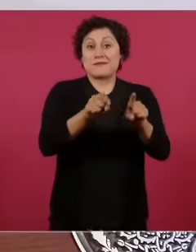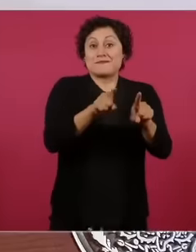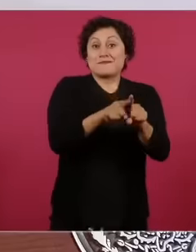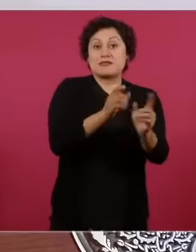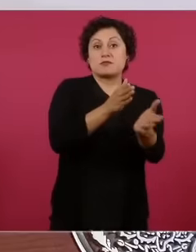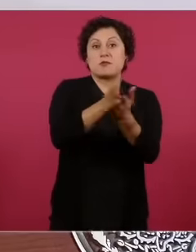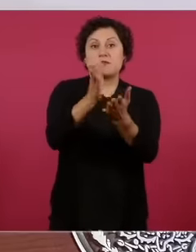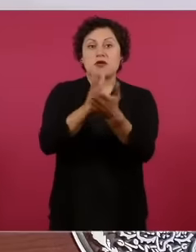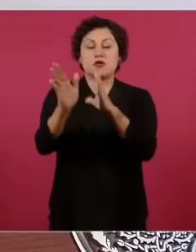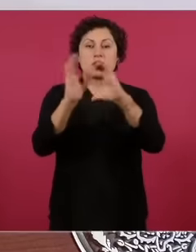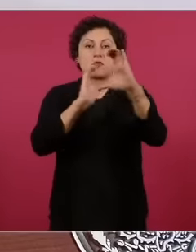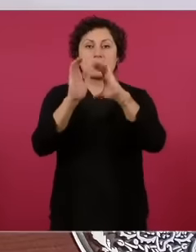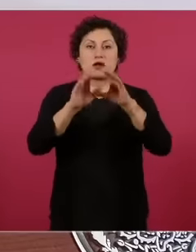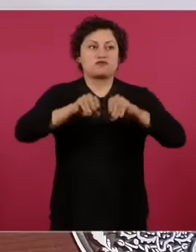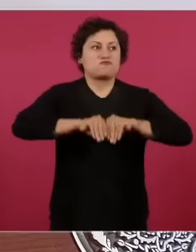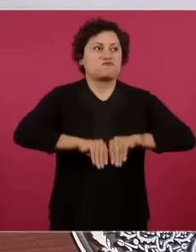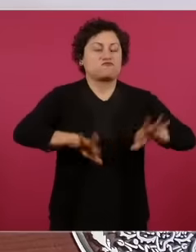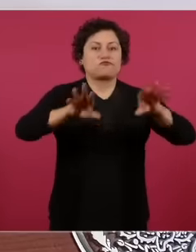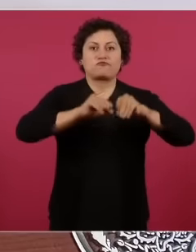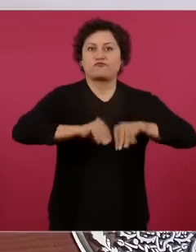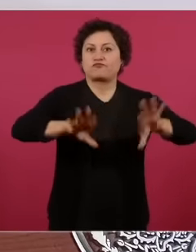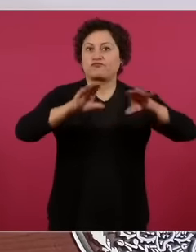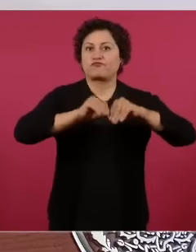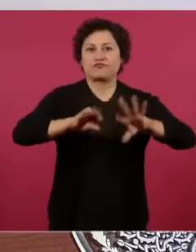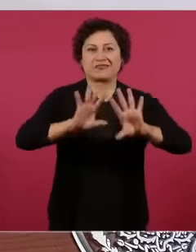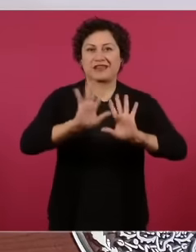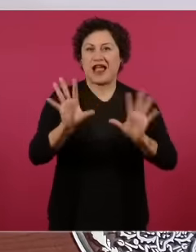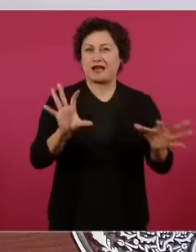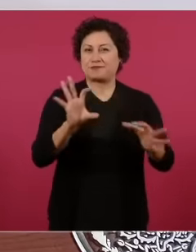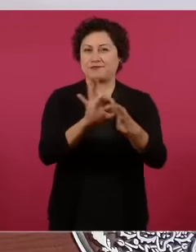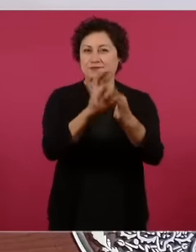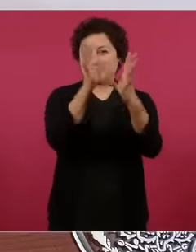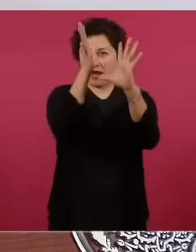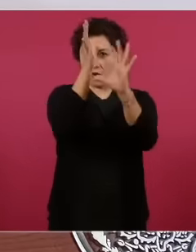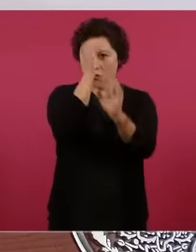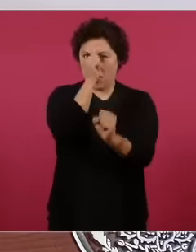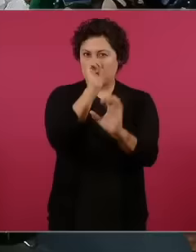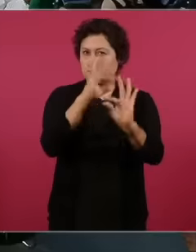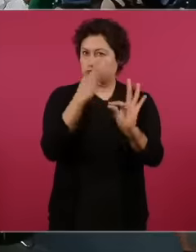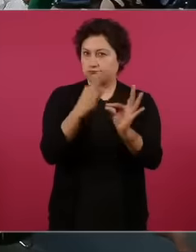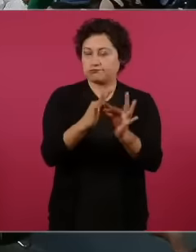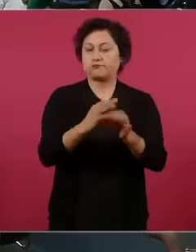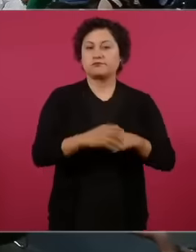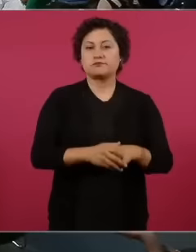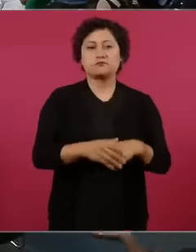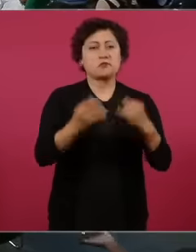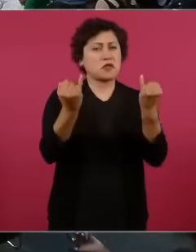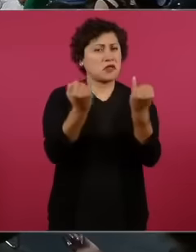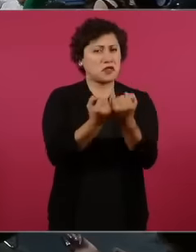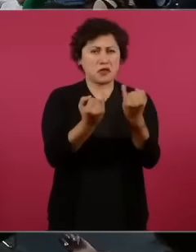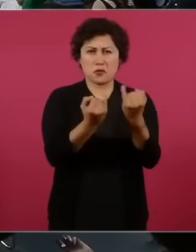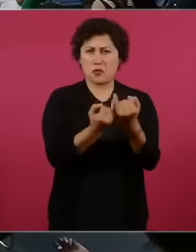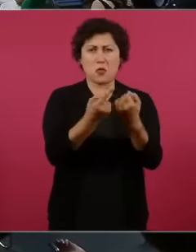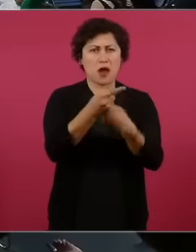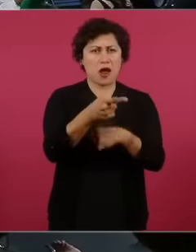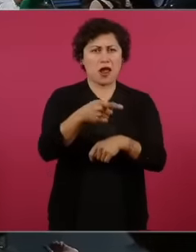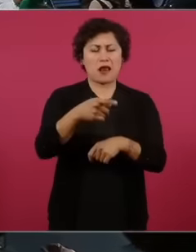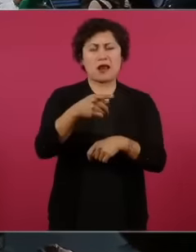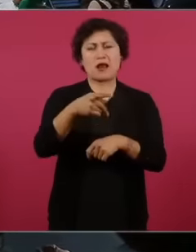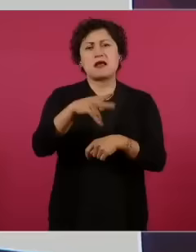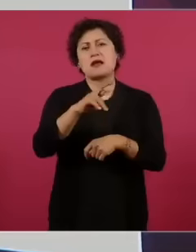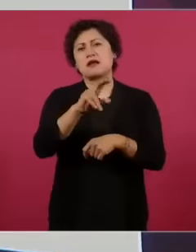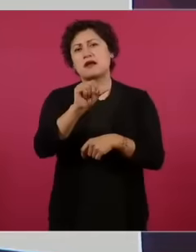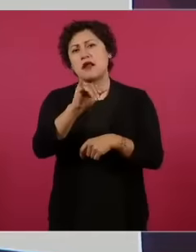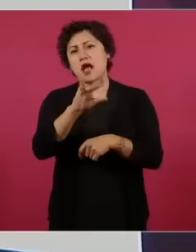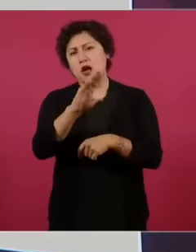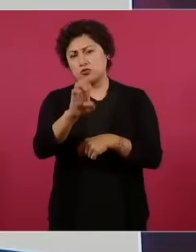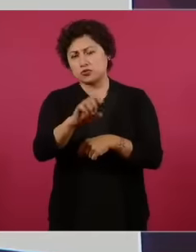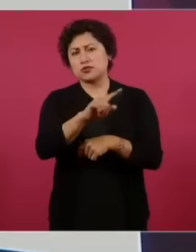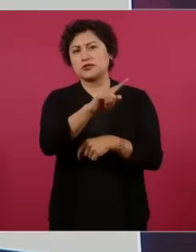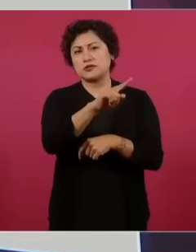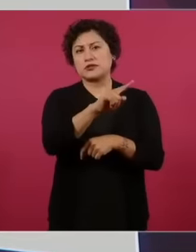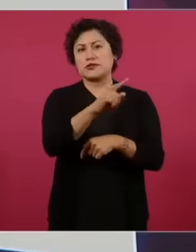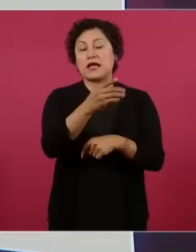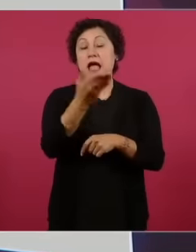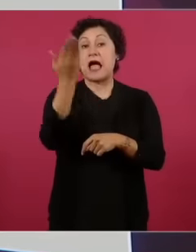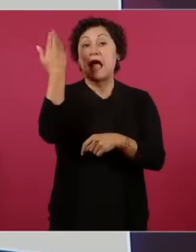daab, the same thing this crause There was something they called Operation Berlin